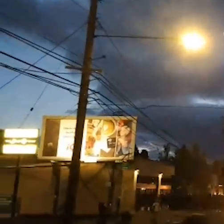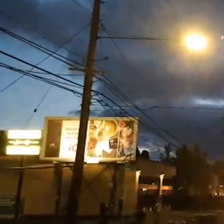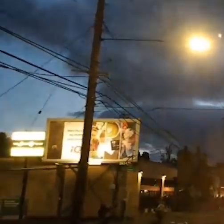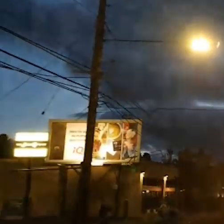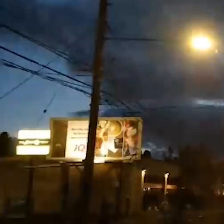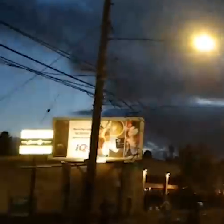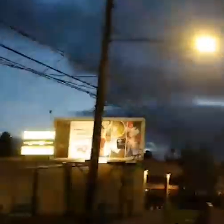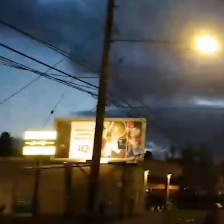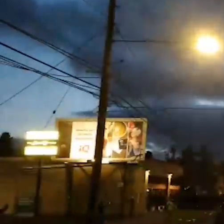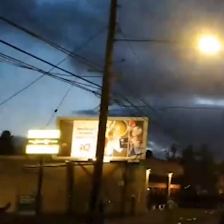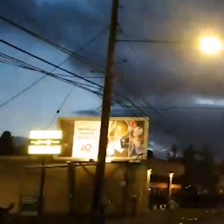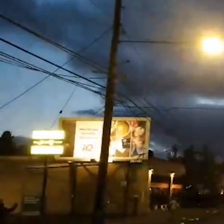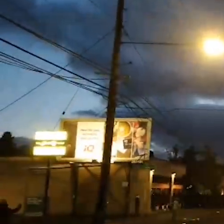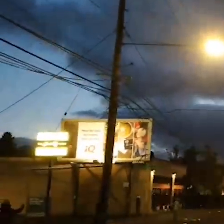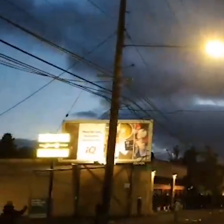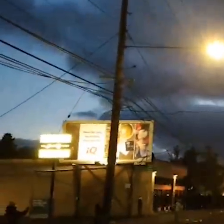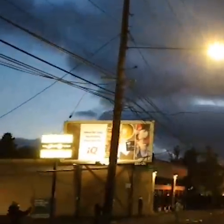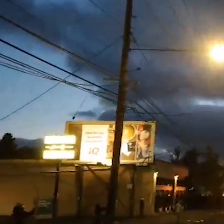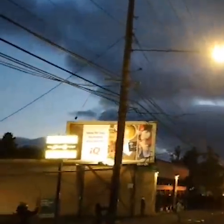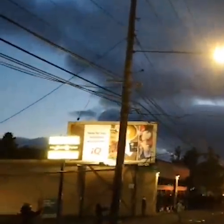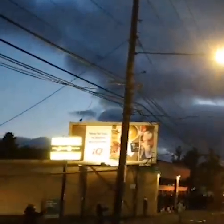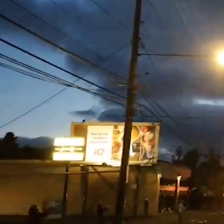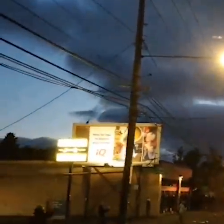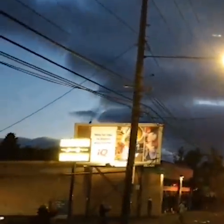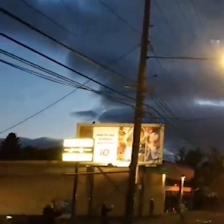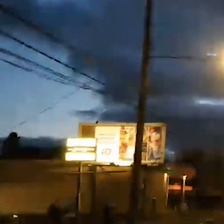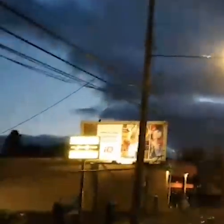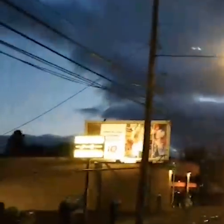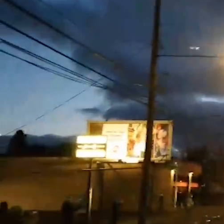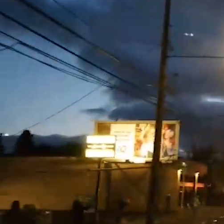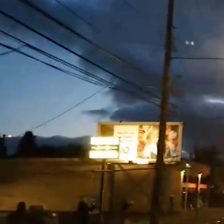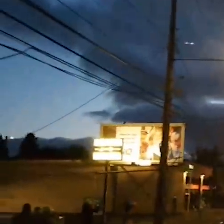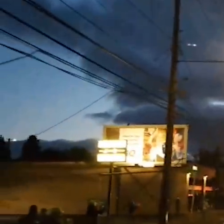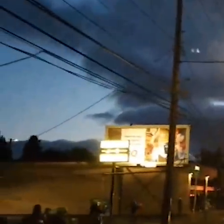state troopers, frozen water bottles... again glass bottles,